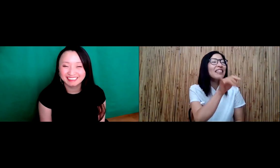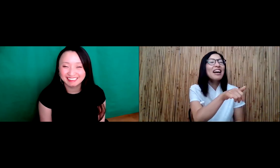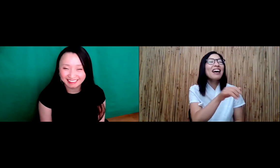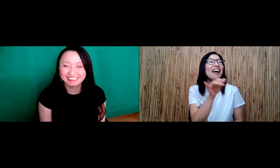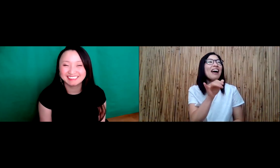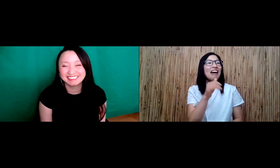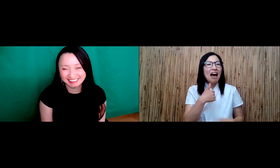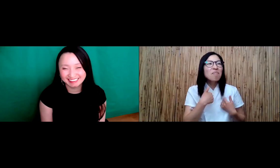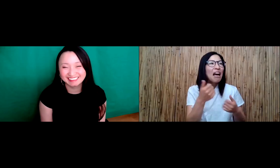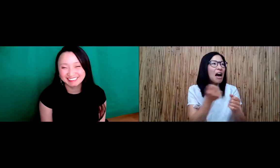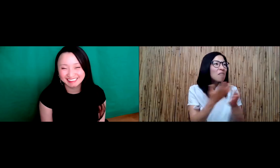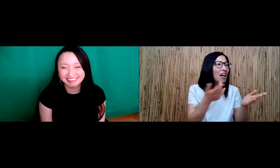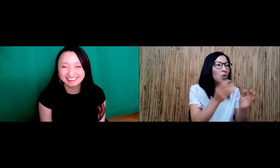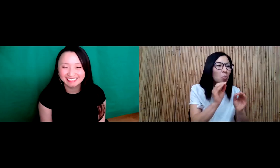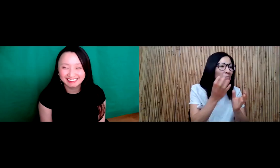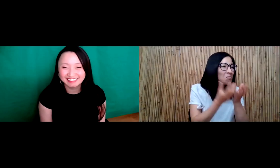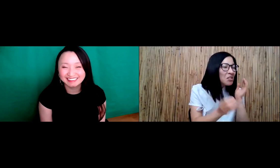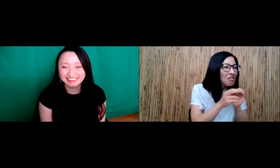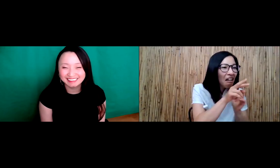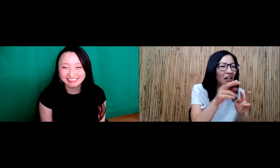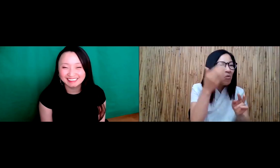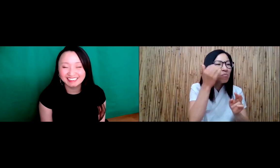week and when they did, they finally better understood everything I've been trying to